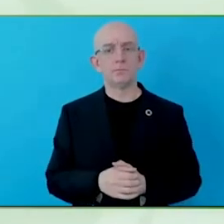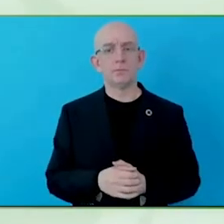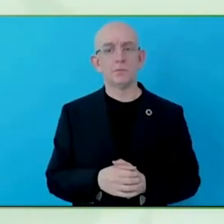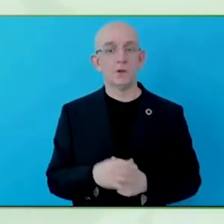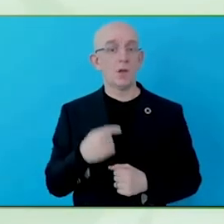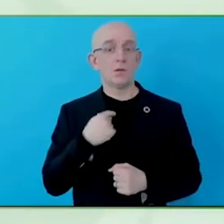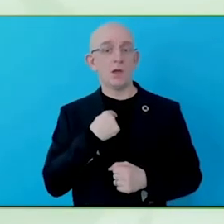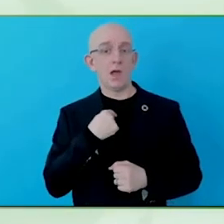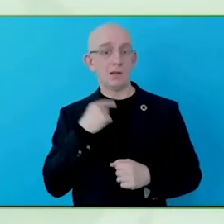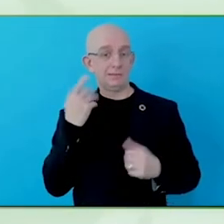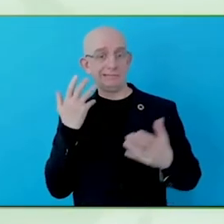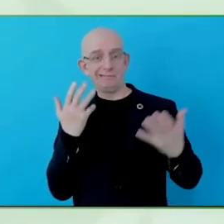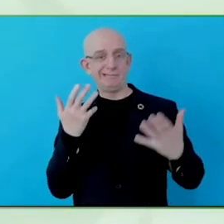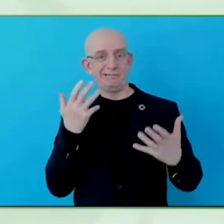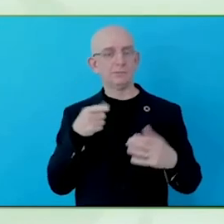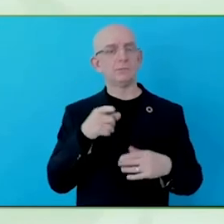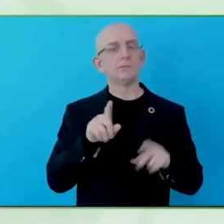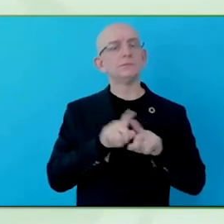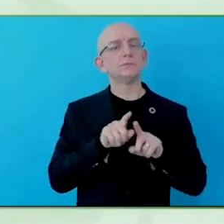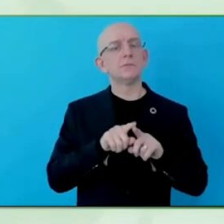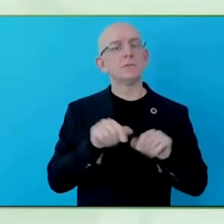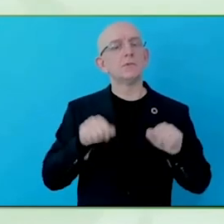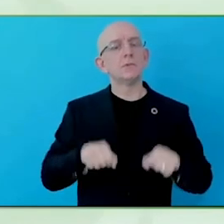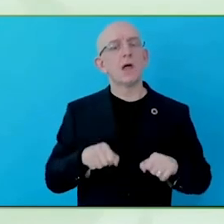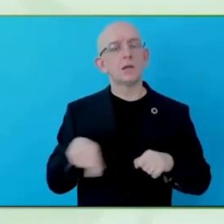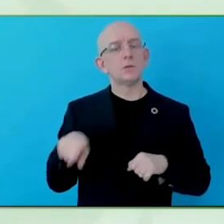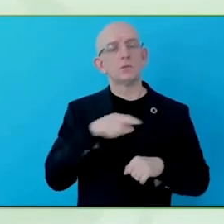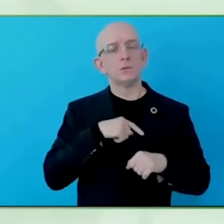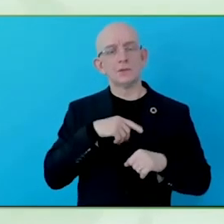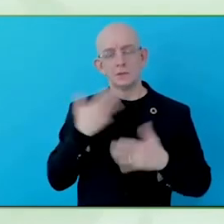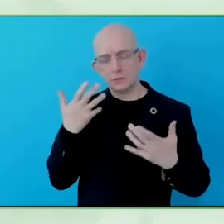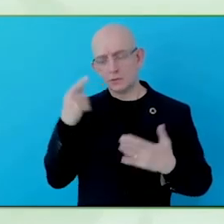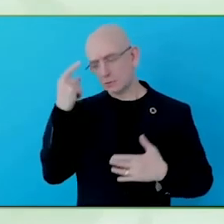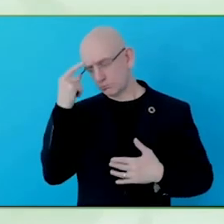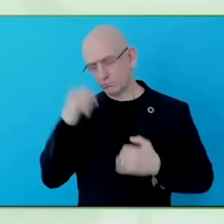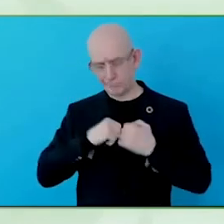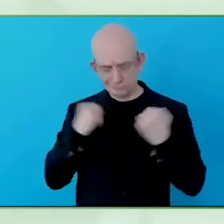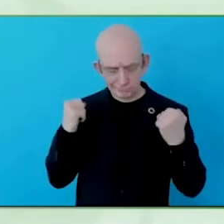Certainly, when we look to our target users are, of course were